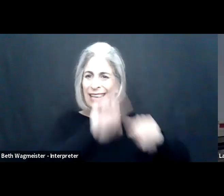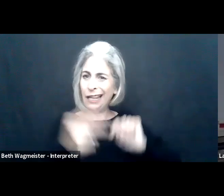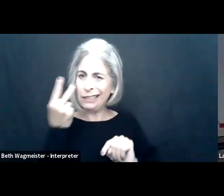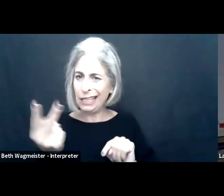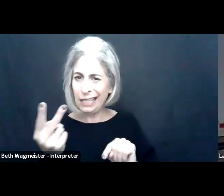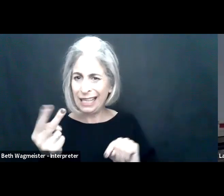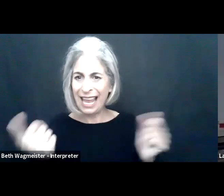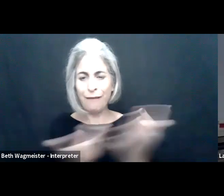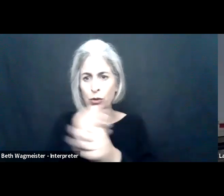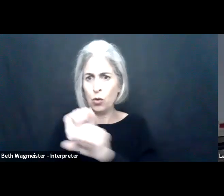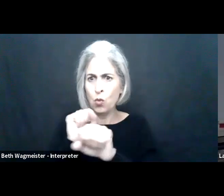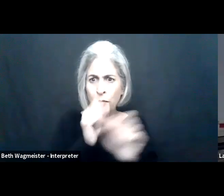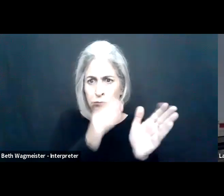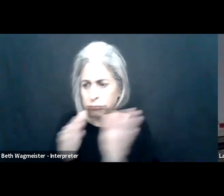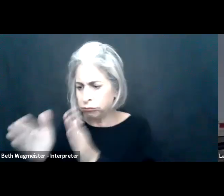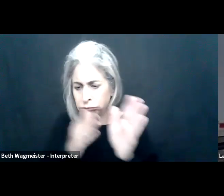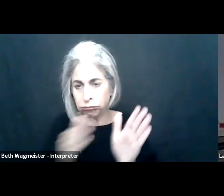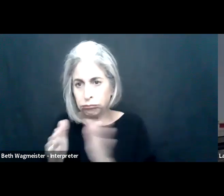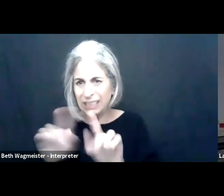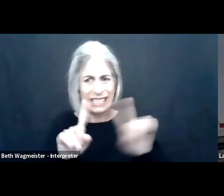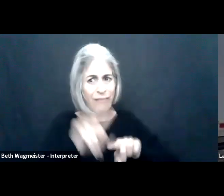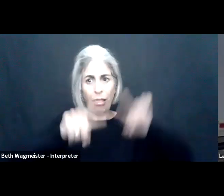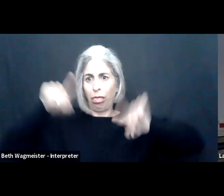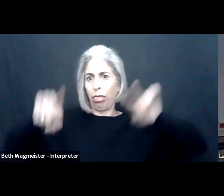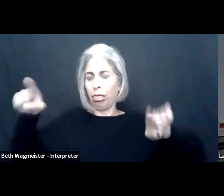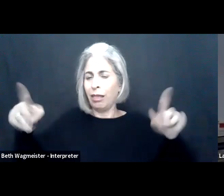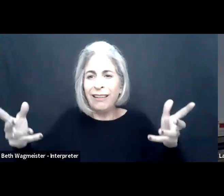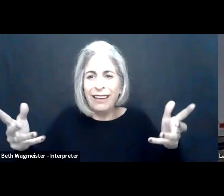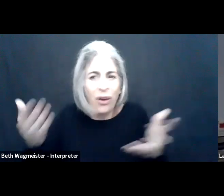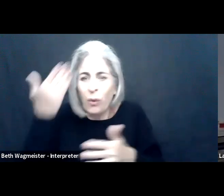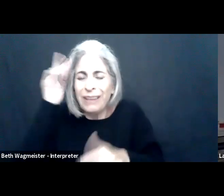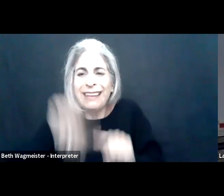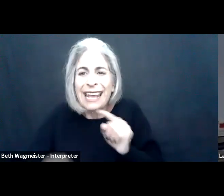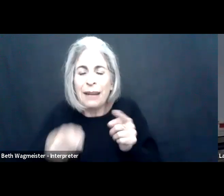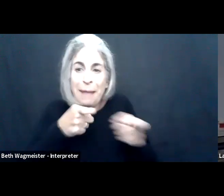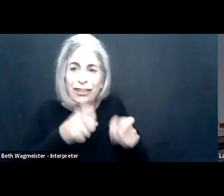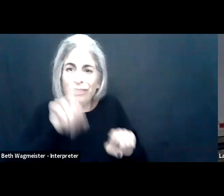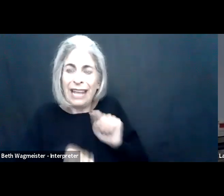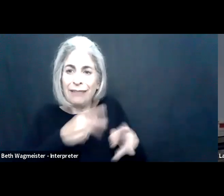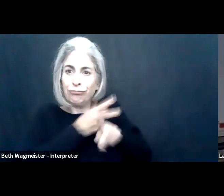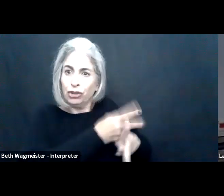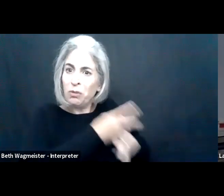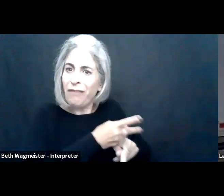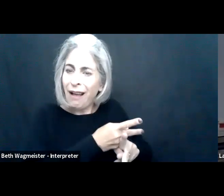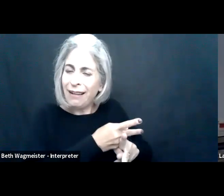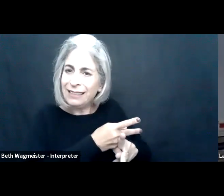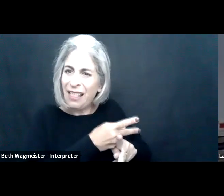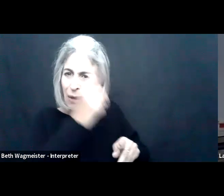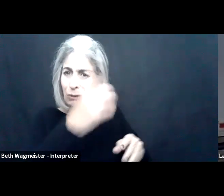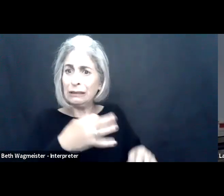It's shown here of a depiction of an Outlook calendar blocked but you can't see details. We hear that, everyone's work patterns are obscured.